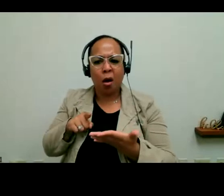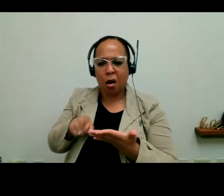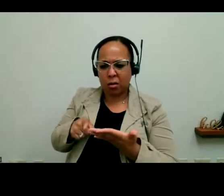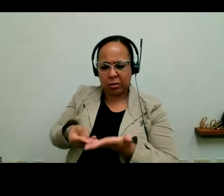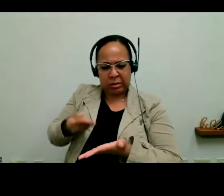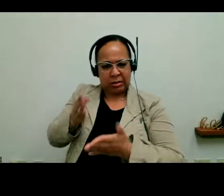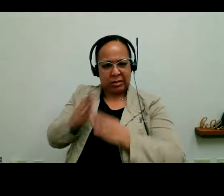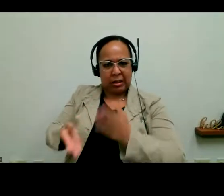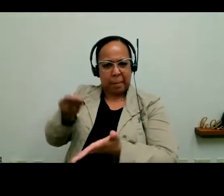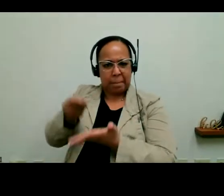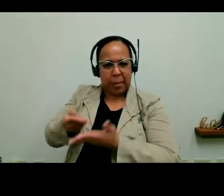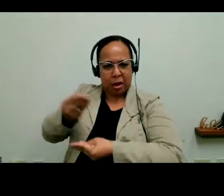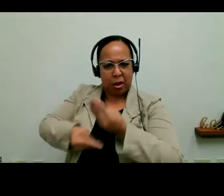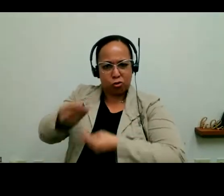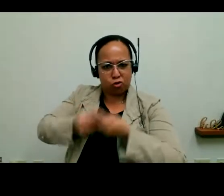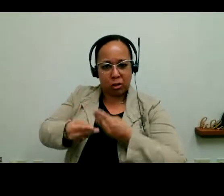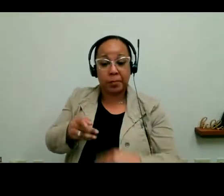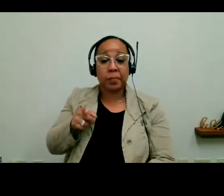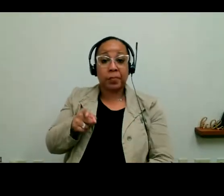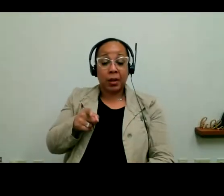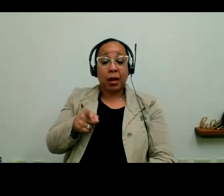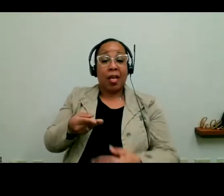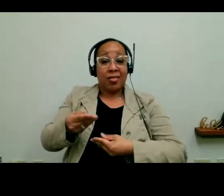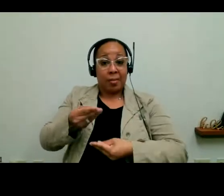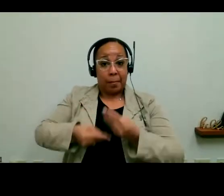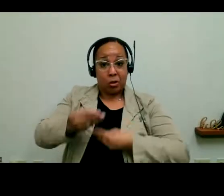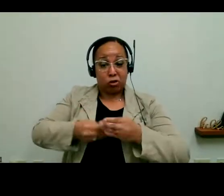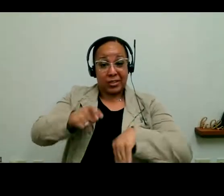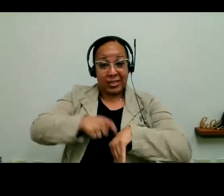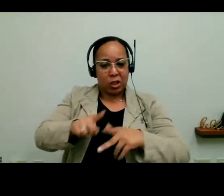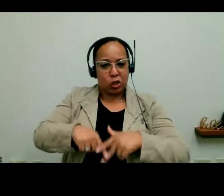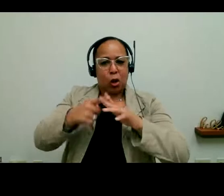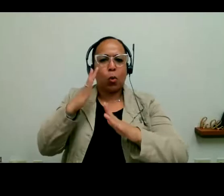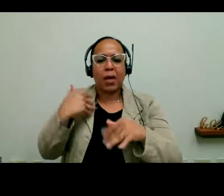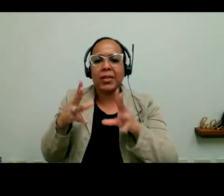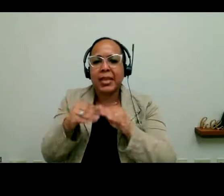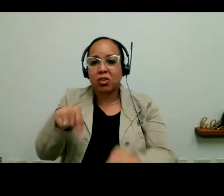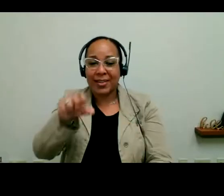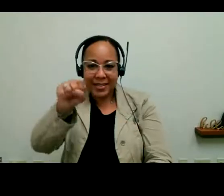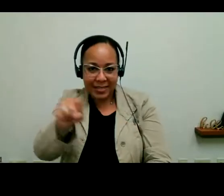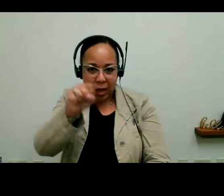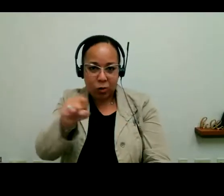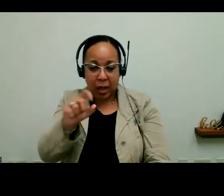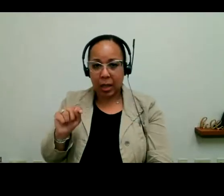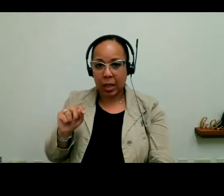budget season has started already. And we will have another session this